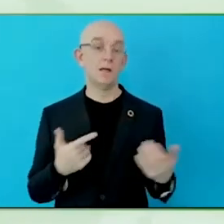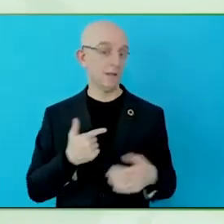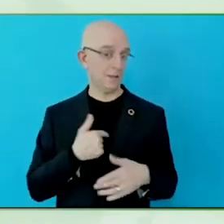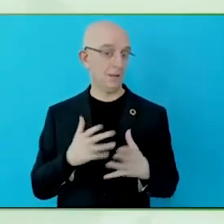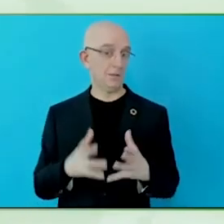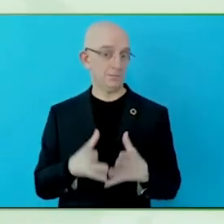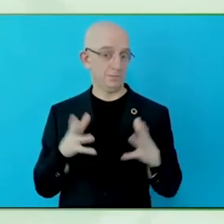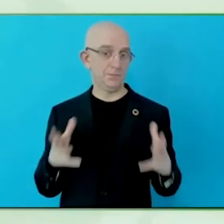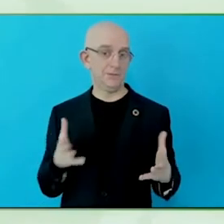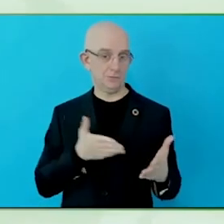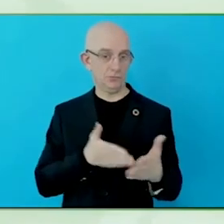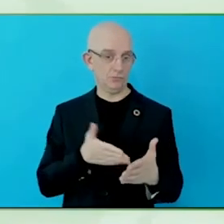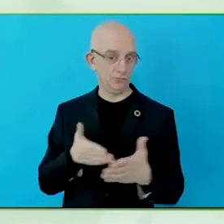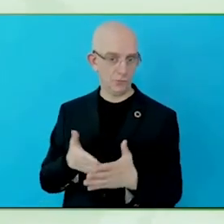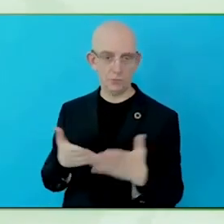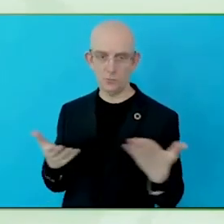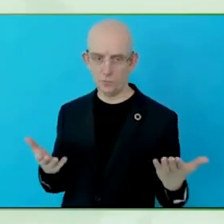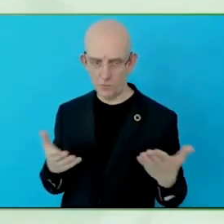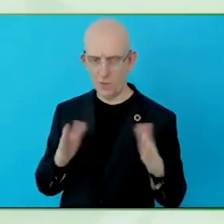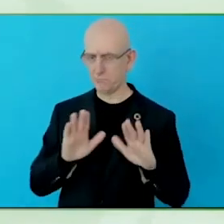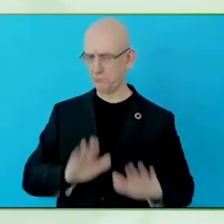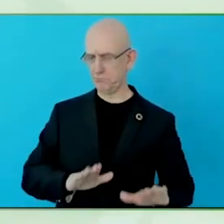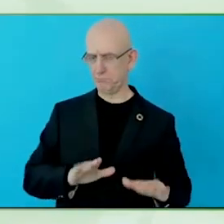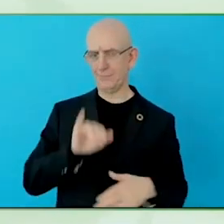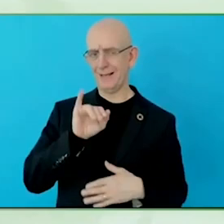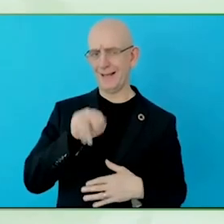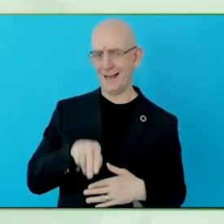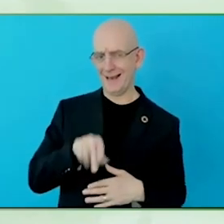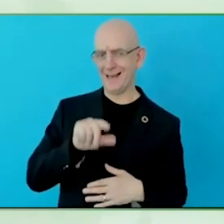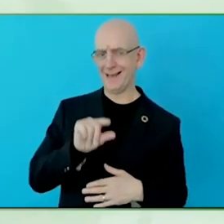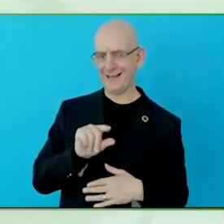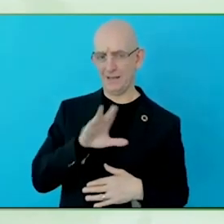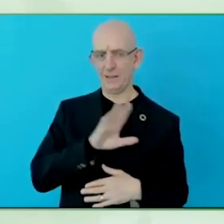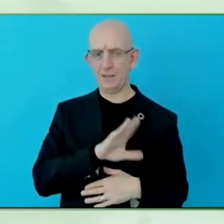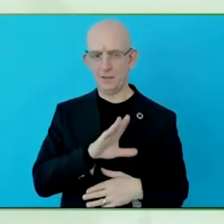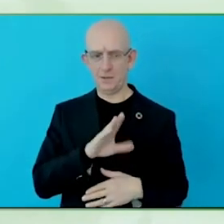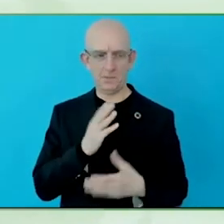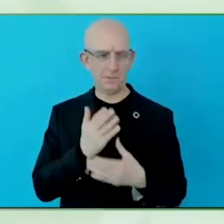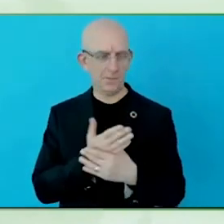That is the first challenge we have, especially during COVID, when